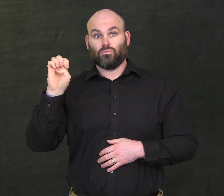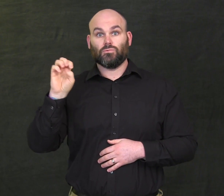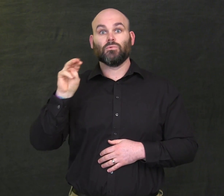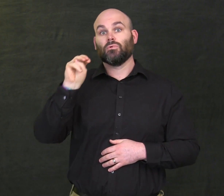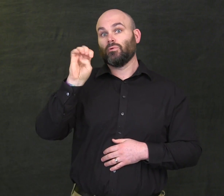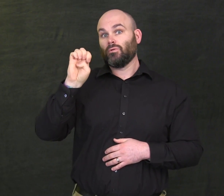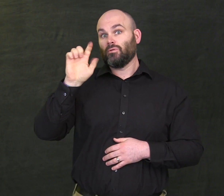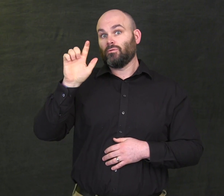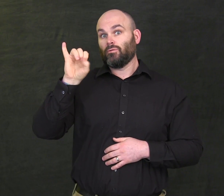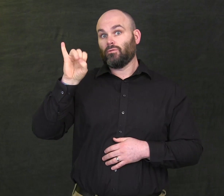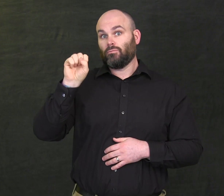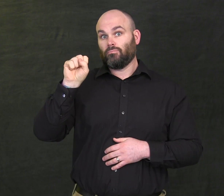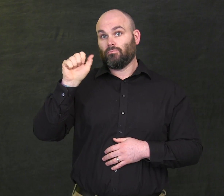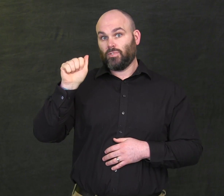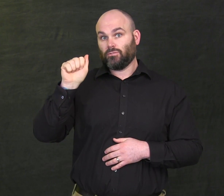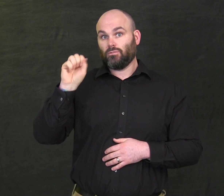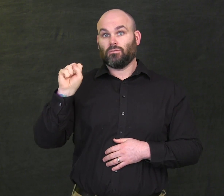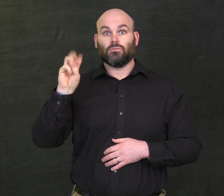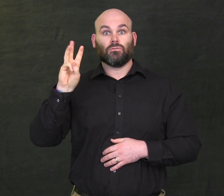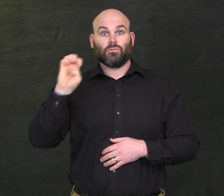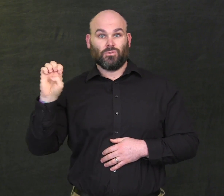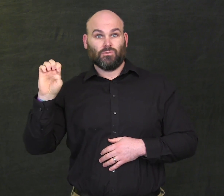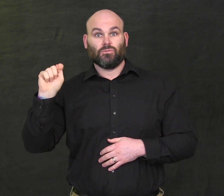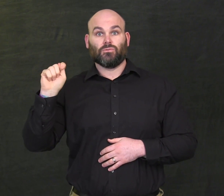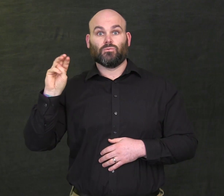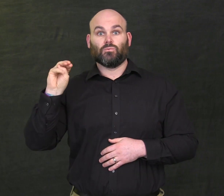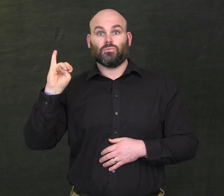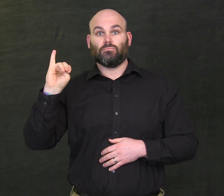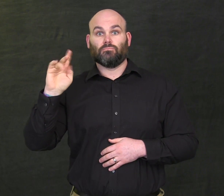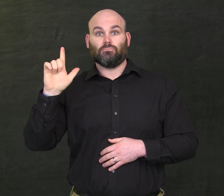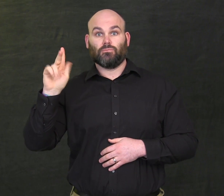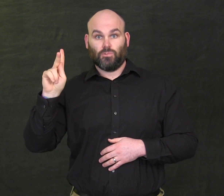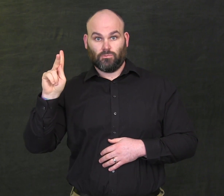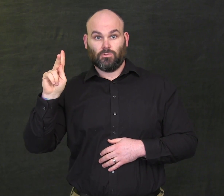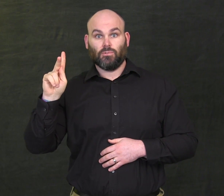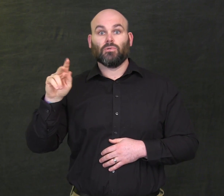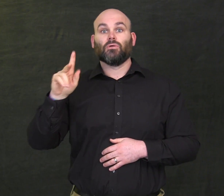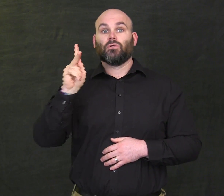Melissa Sweetmilk,